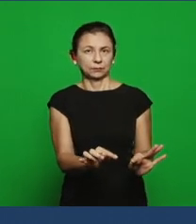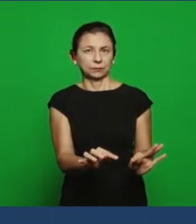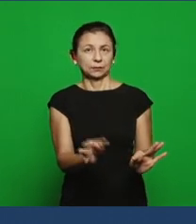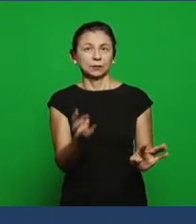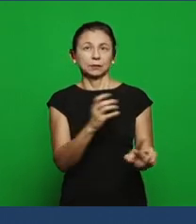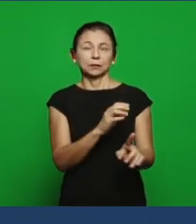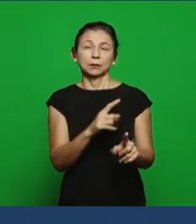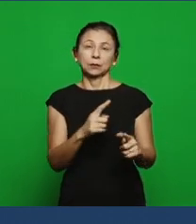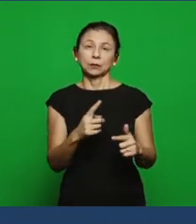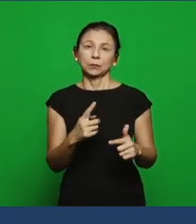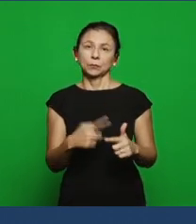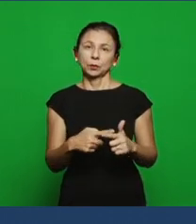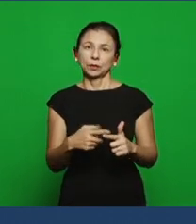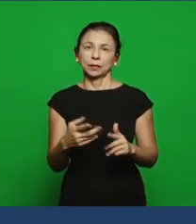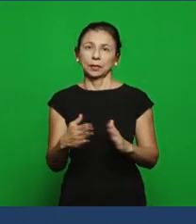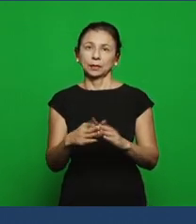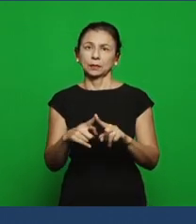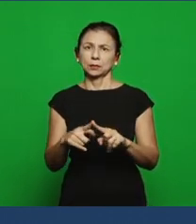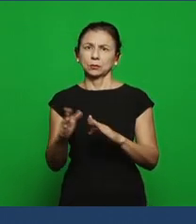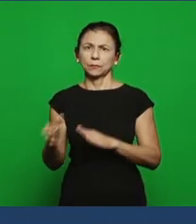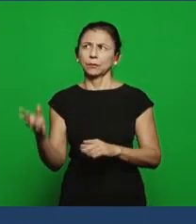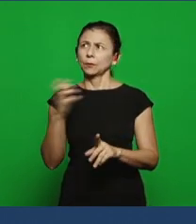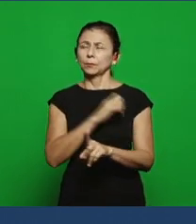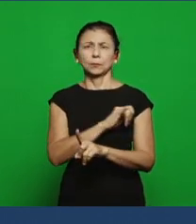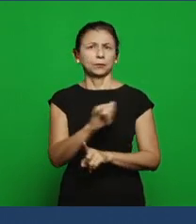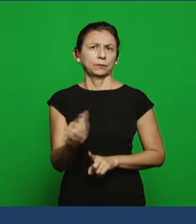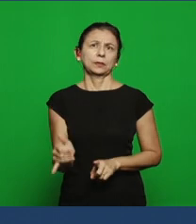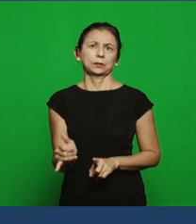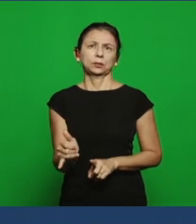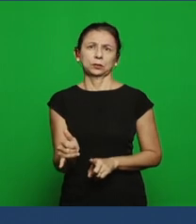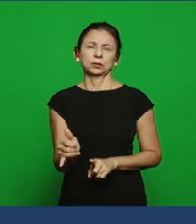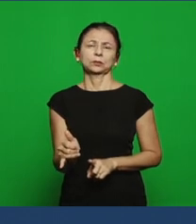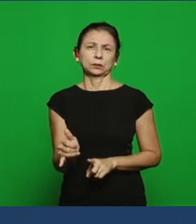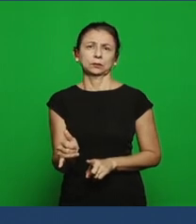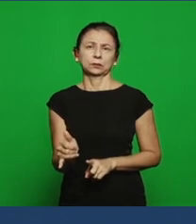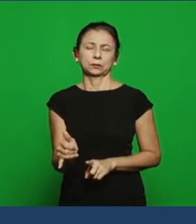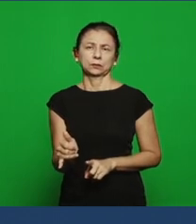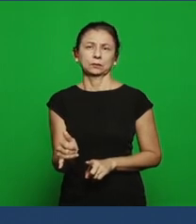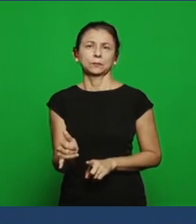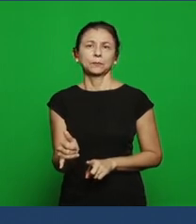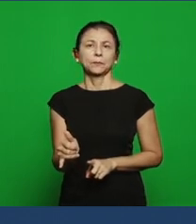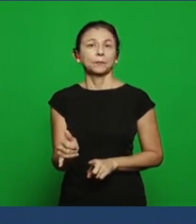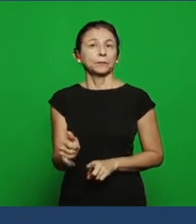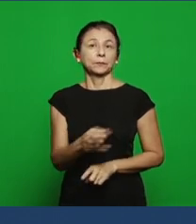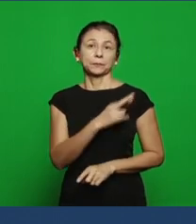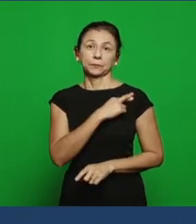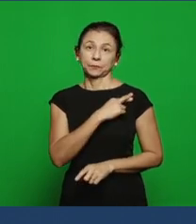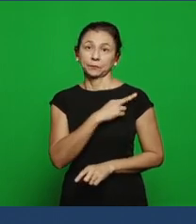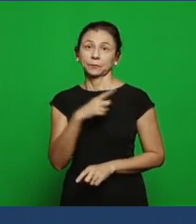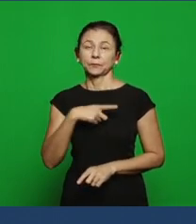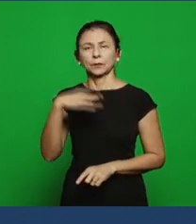because the church is prophetic and in the condition of prophetic church, she has the spiritual gifts, she has